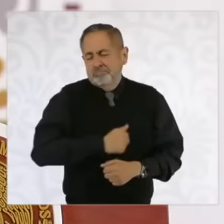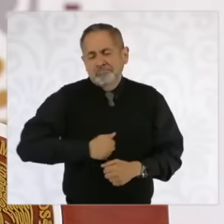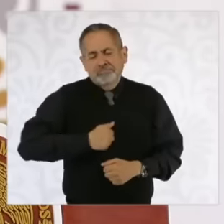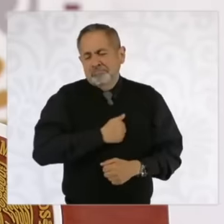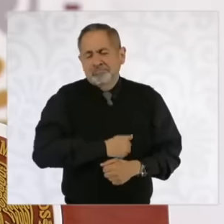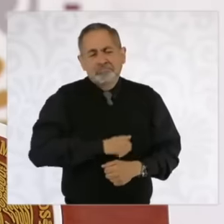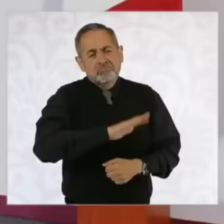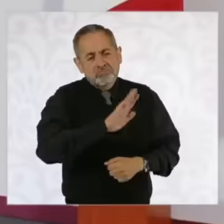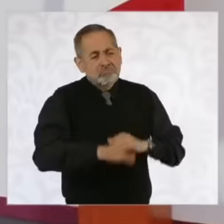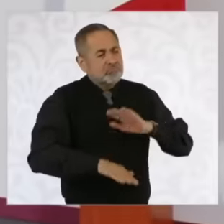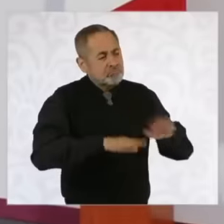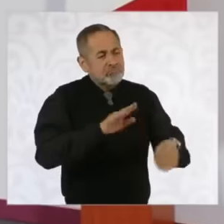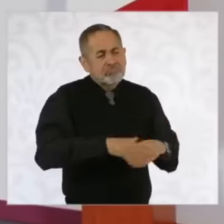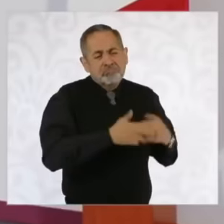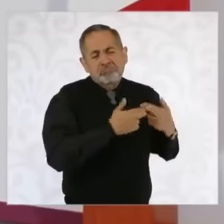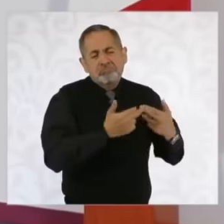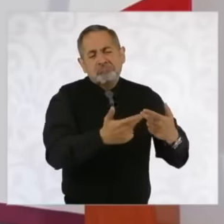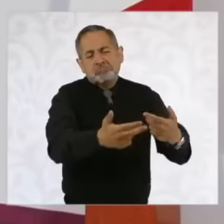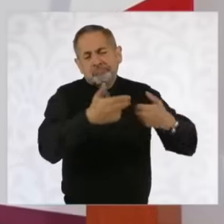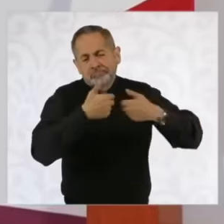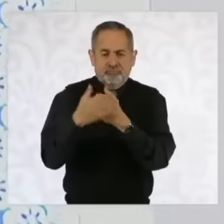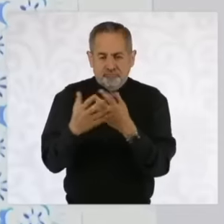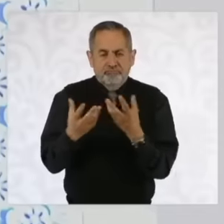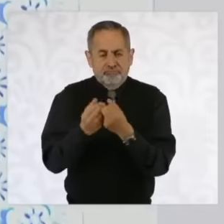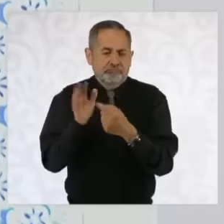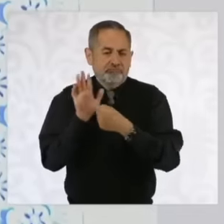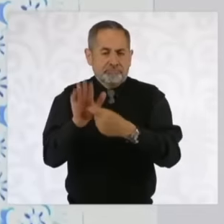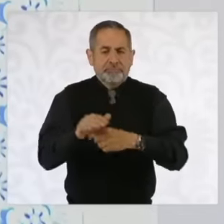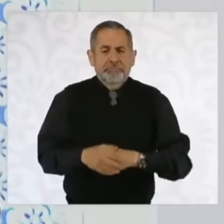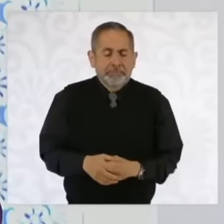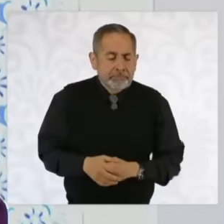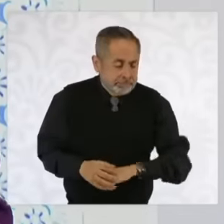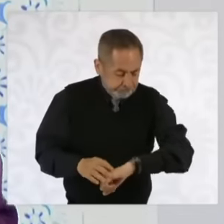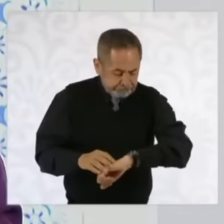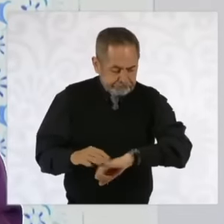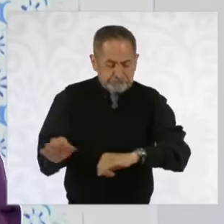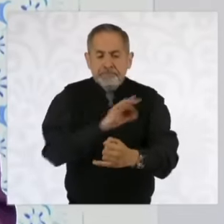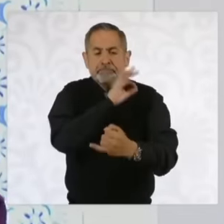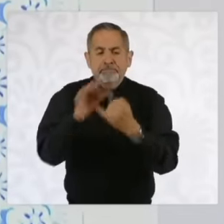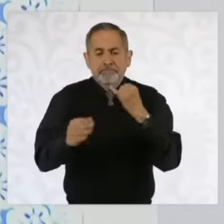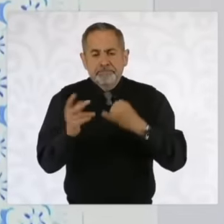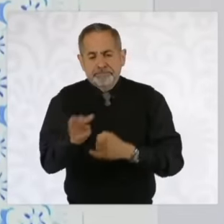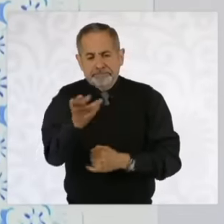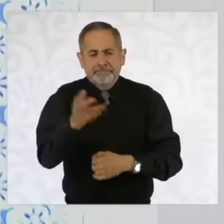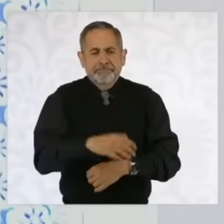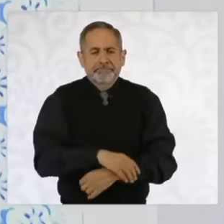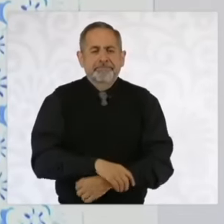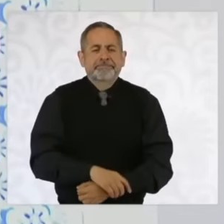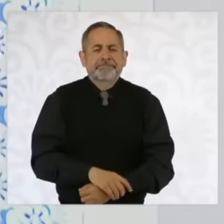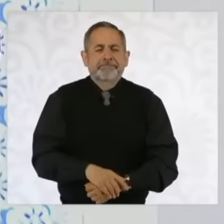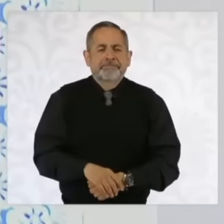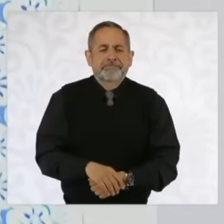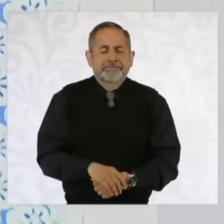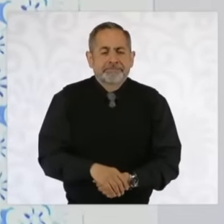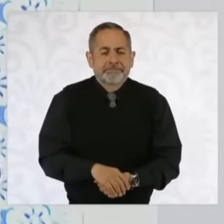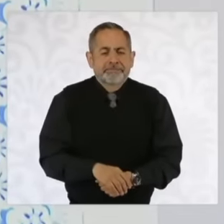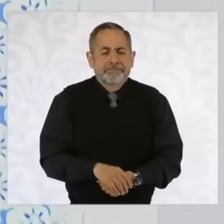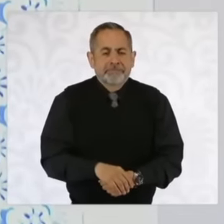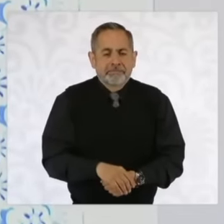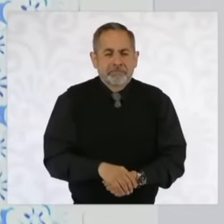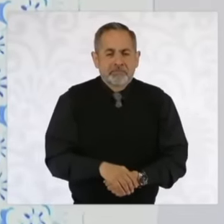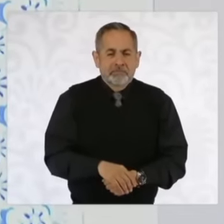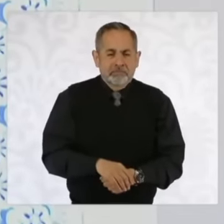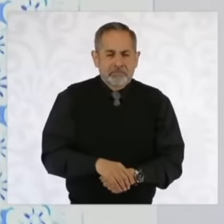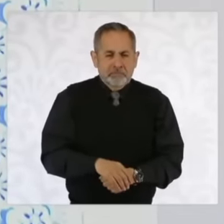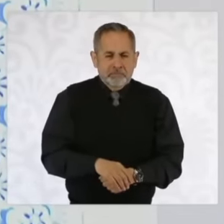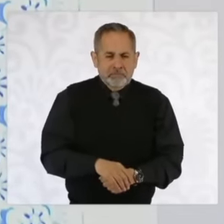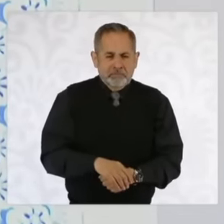part of its consequences until now let's see the last one Because and Well let's go with Sonora because